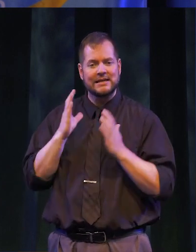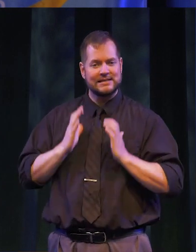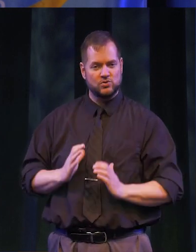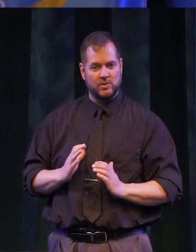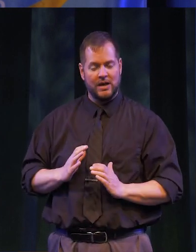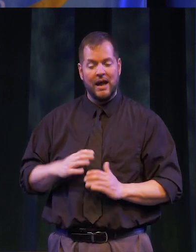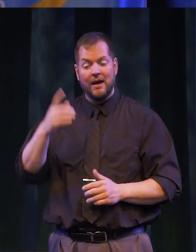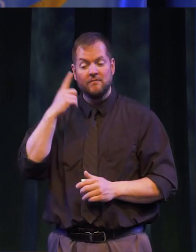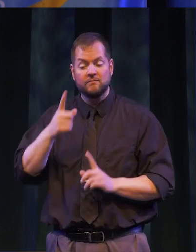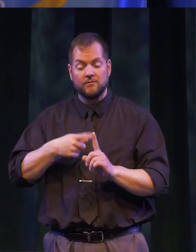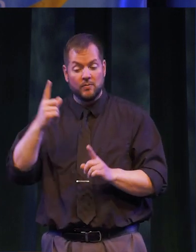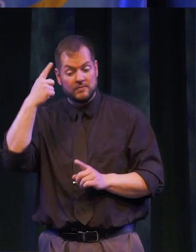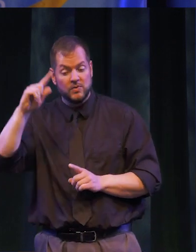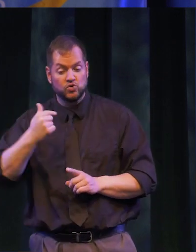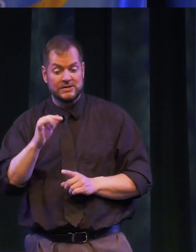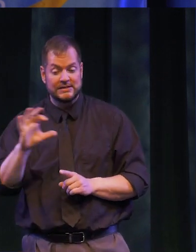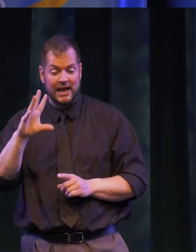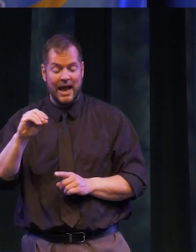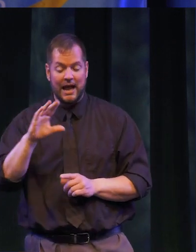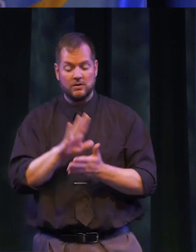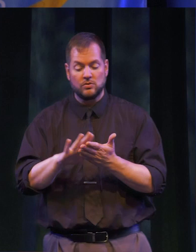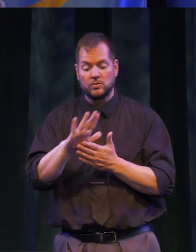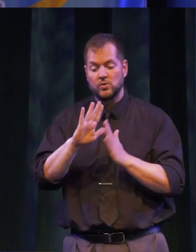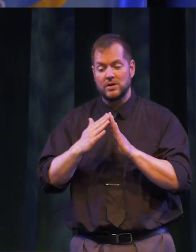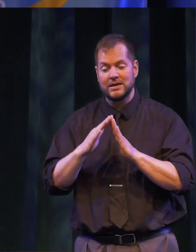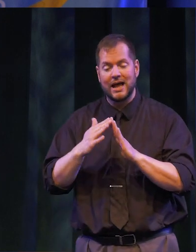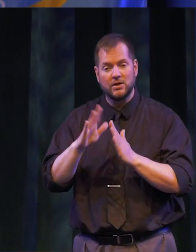ON BEHALF OF GENESEE COMMUNITY COLLEGE AND THE GENESEE COMMUNITY COLLEGE FOUNDATION,